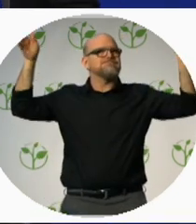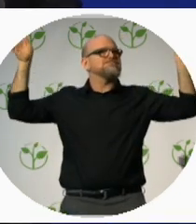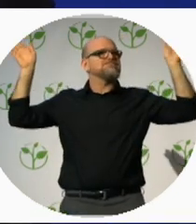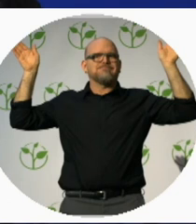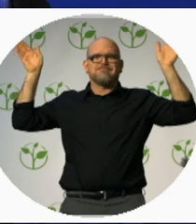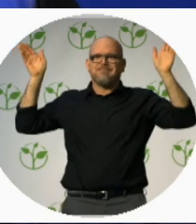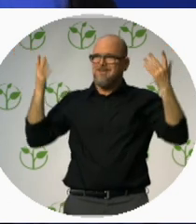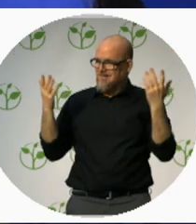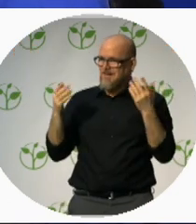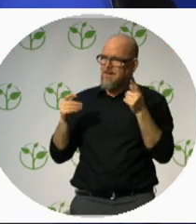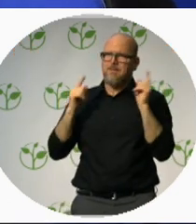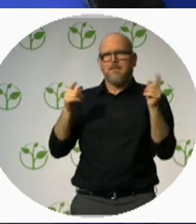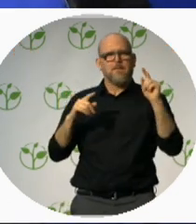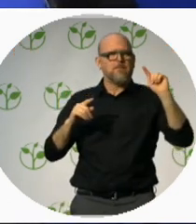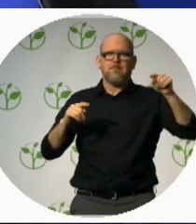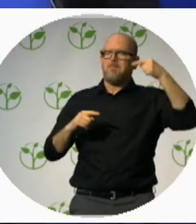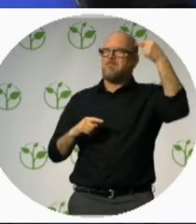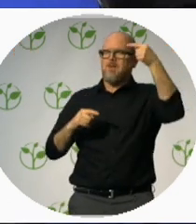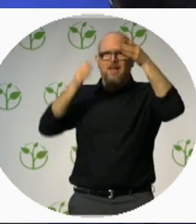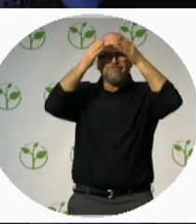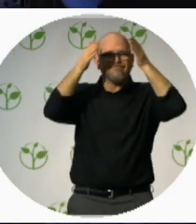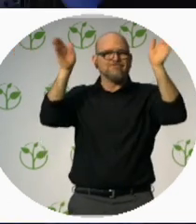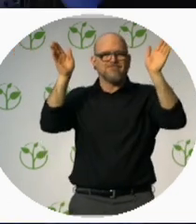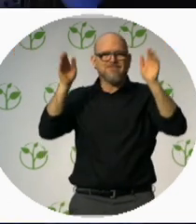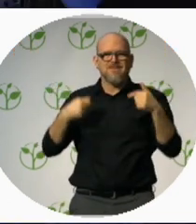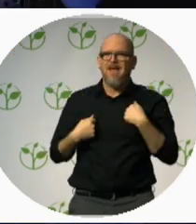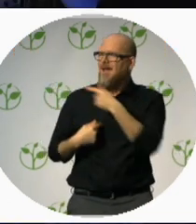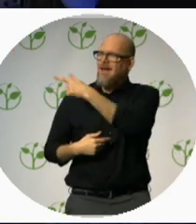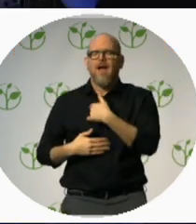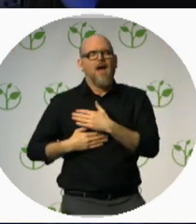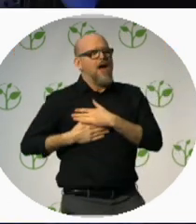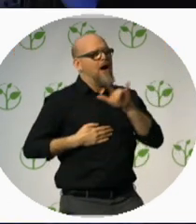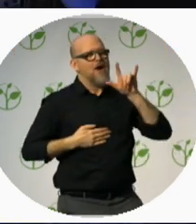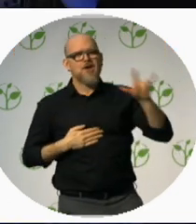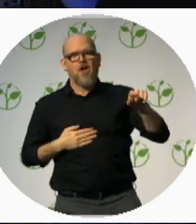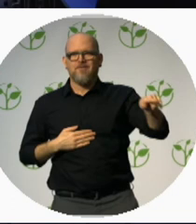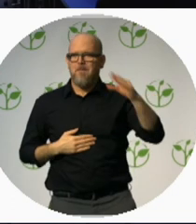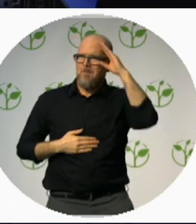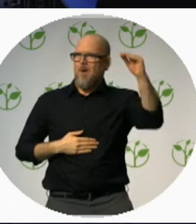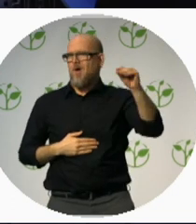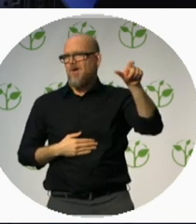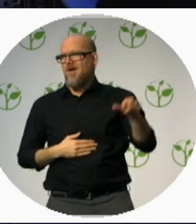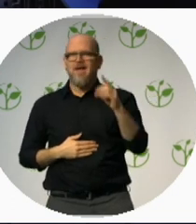I love this kid.